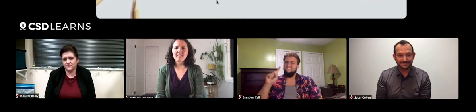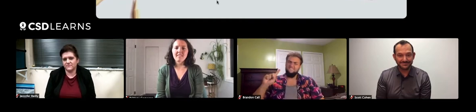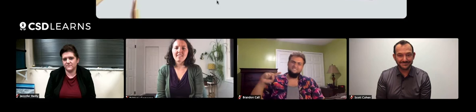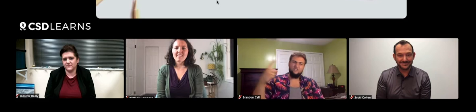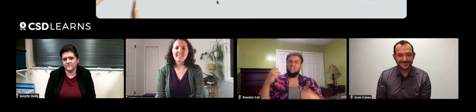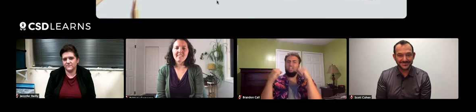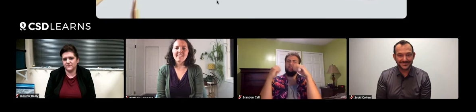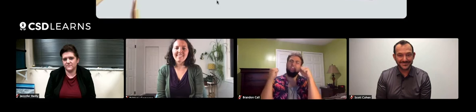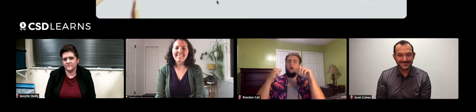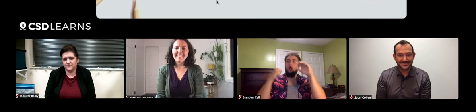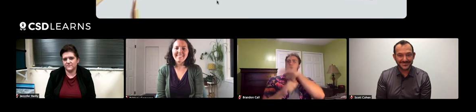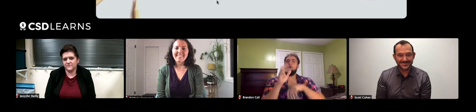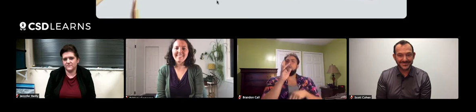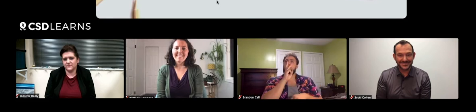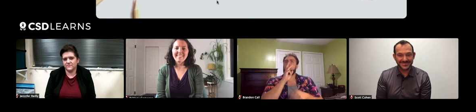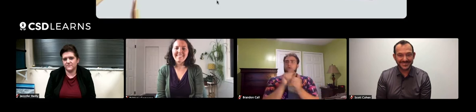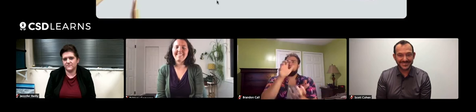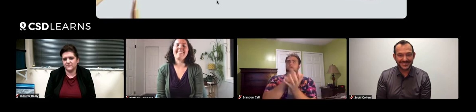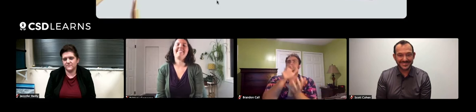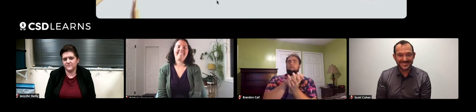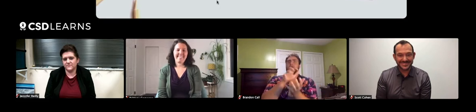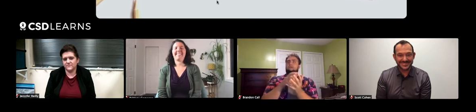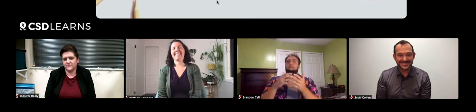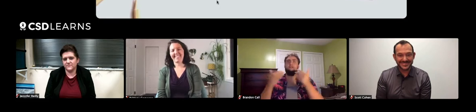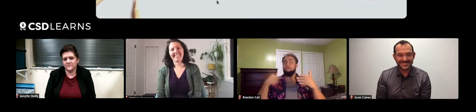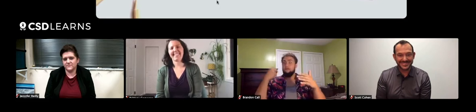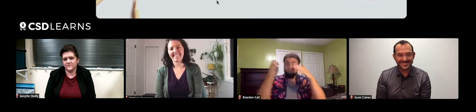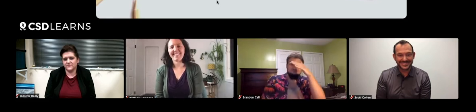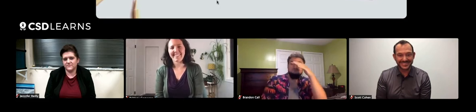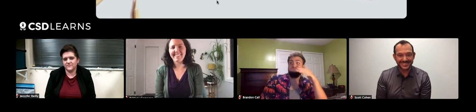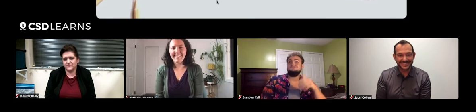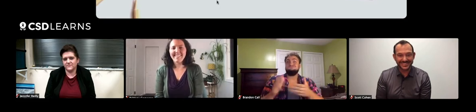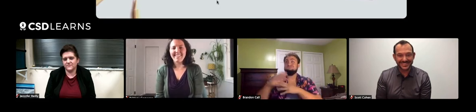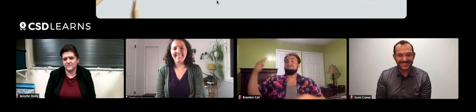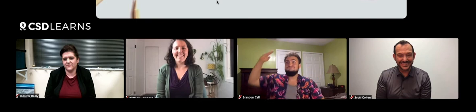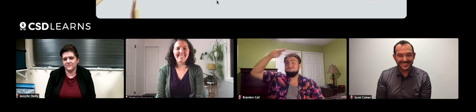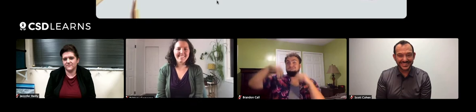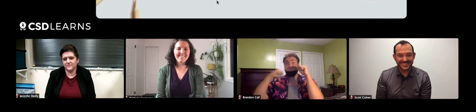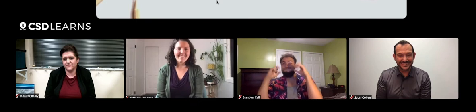to do sign language and share a video underwater with an alligator floating right above me